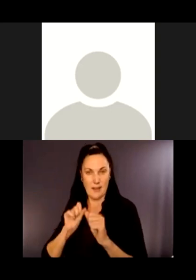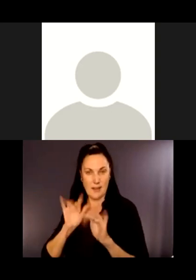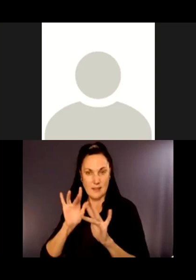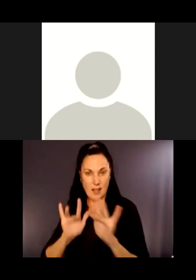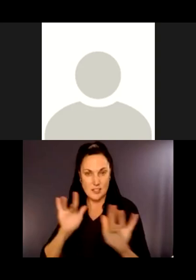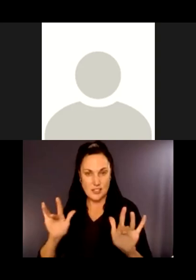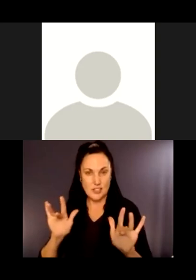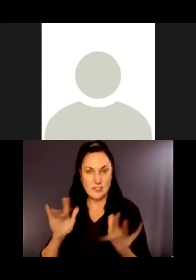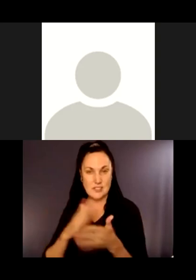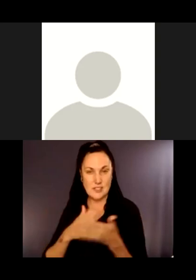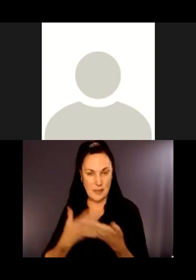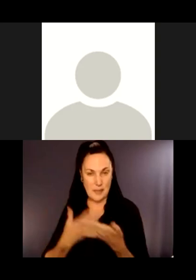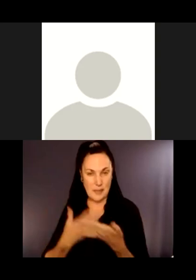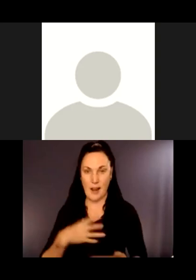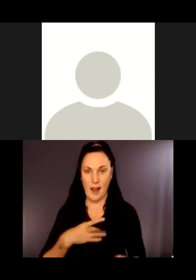the signage.